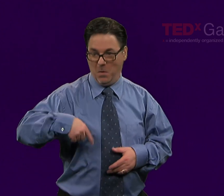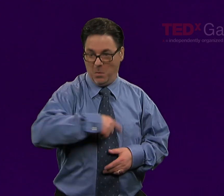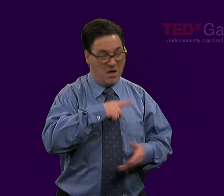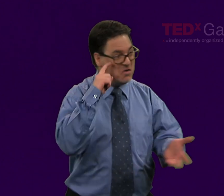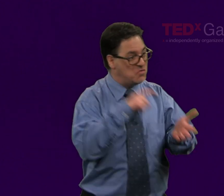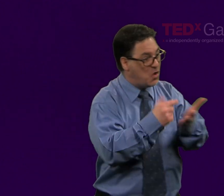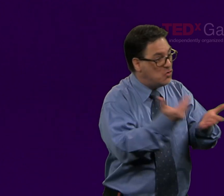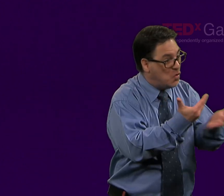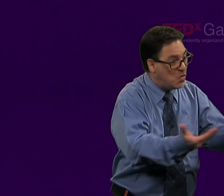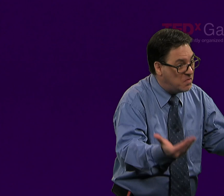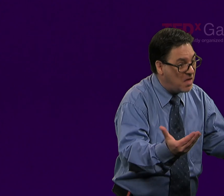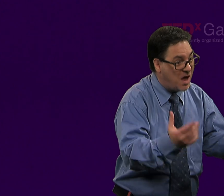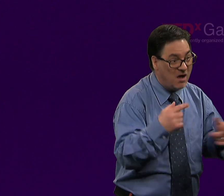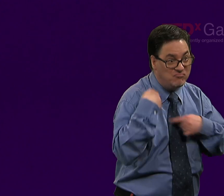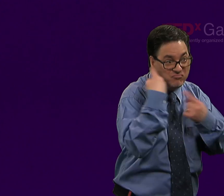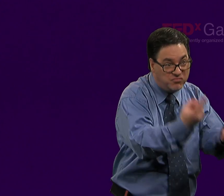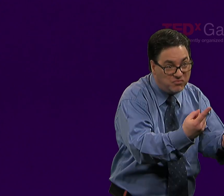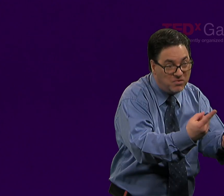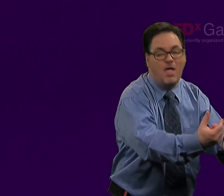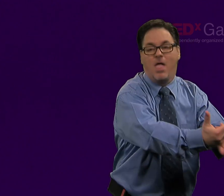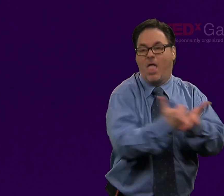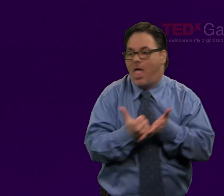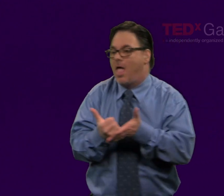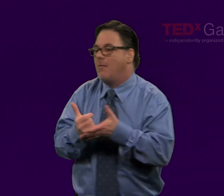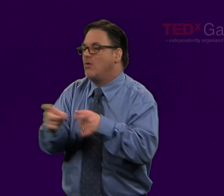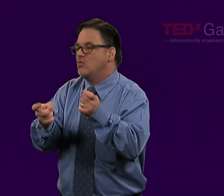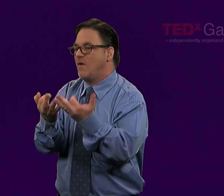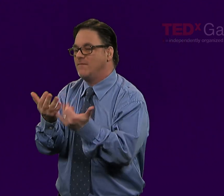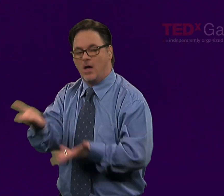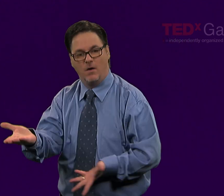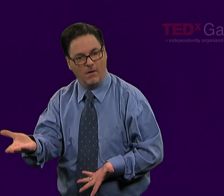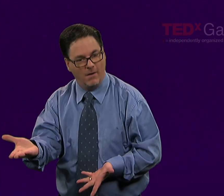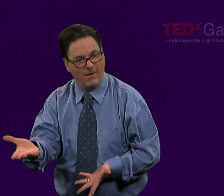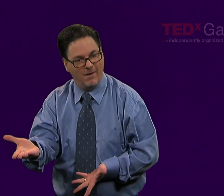And he learned there was fire. And with repetition, learned to make fire.